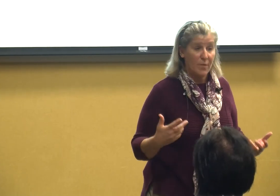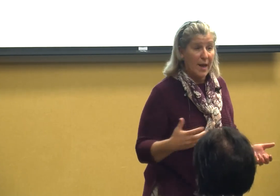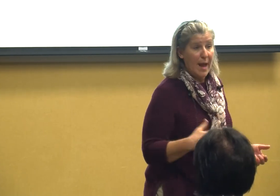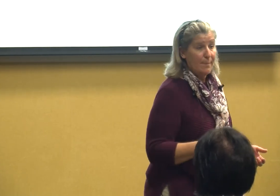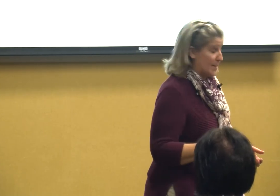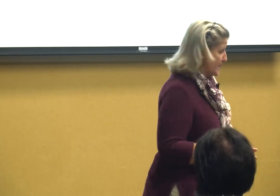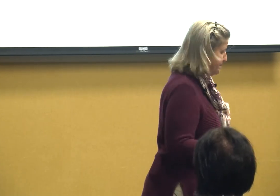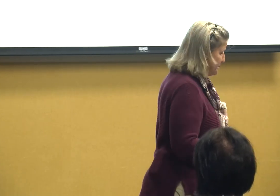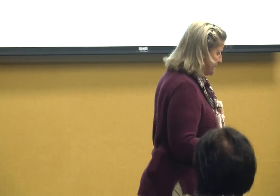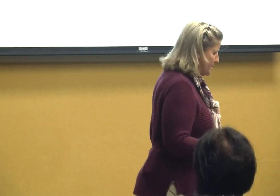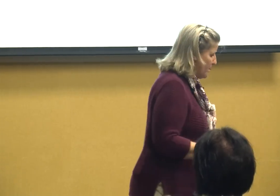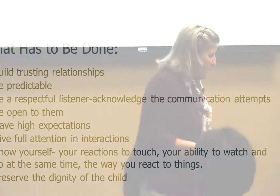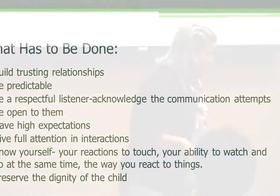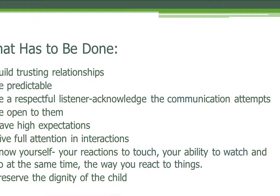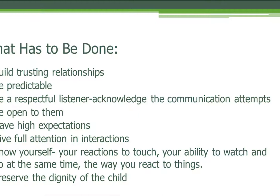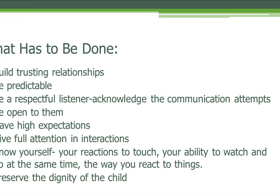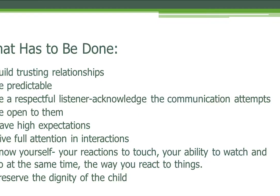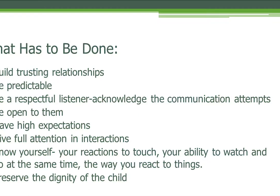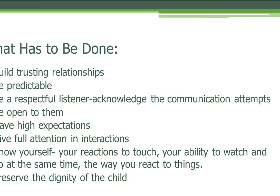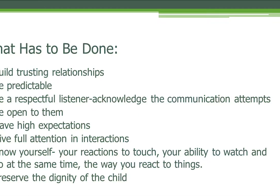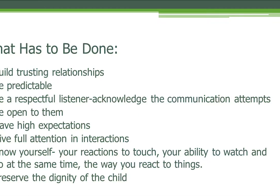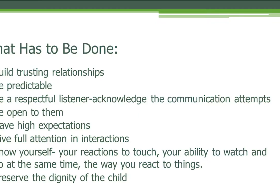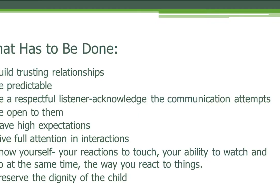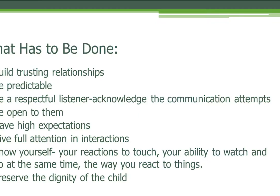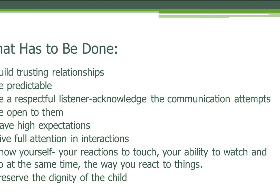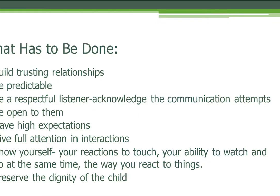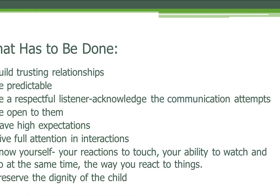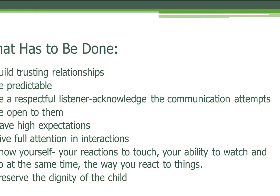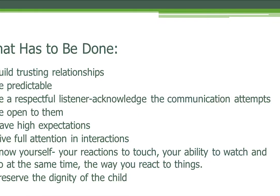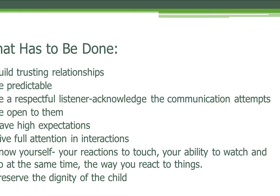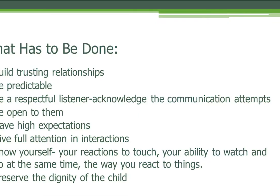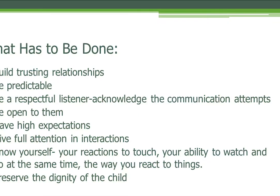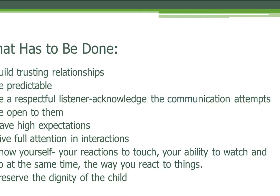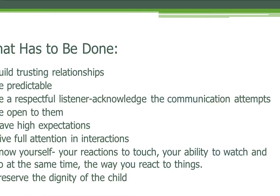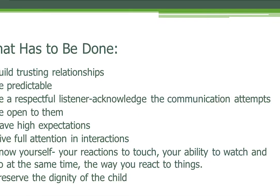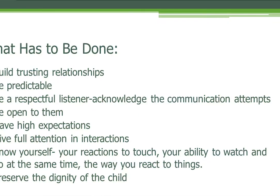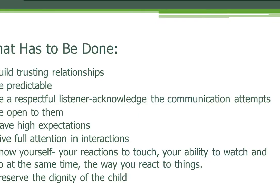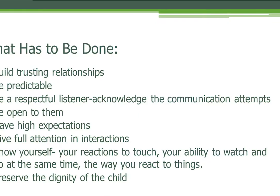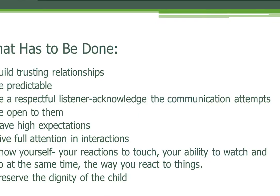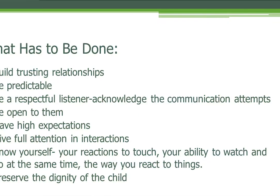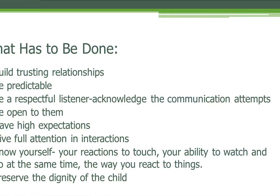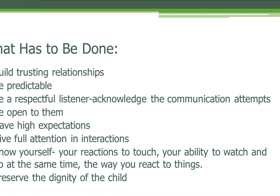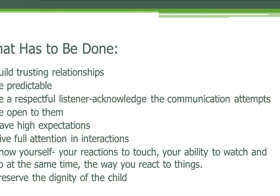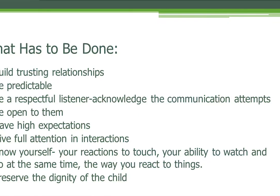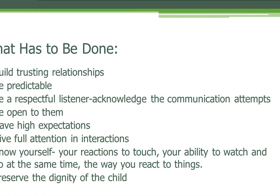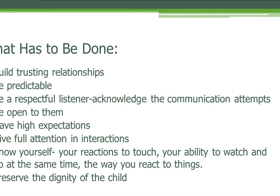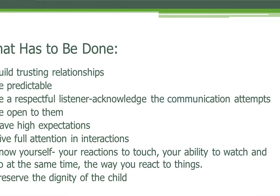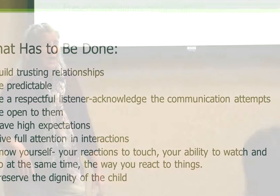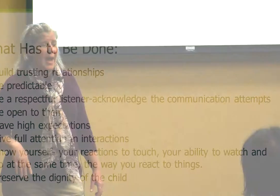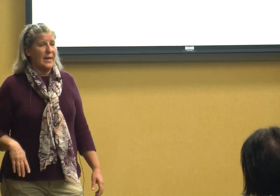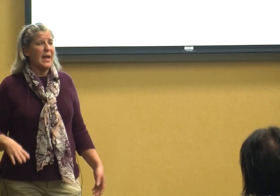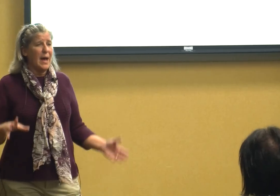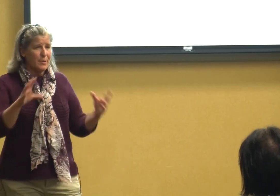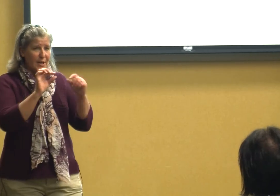that happens so the first thing you have to do is build that trusting relationship and I'm going to